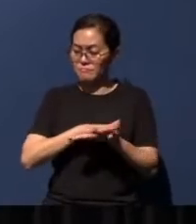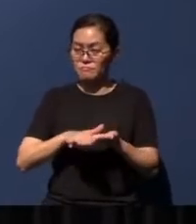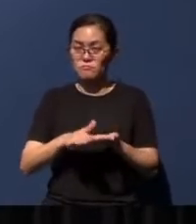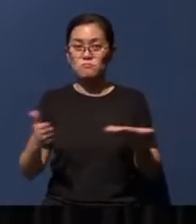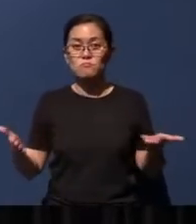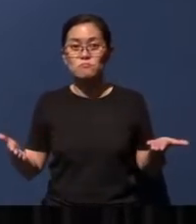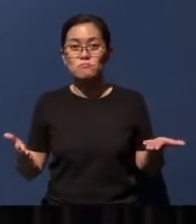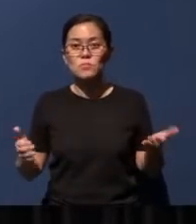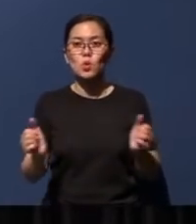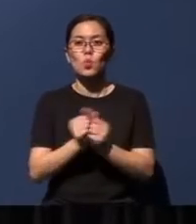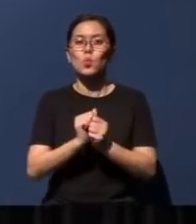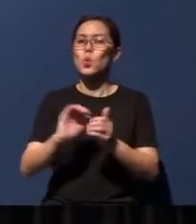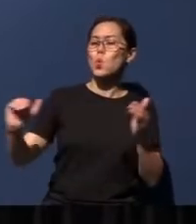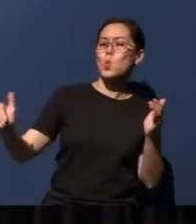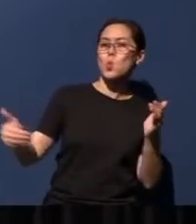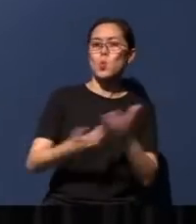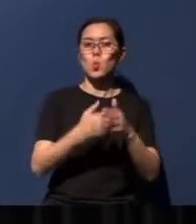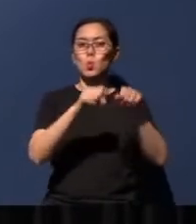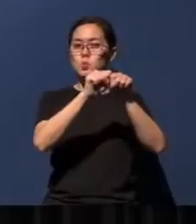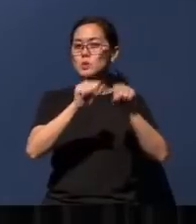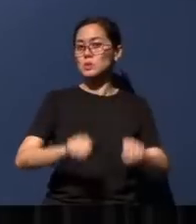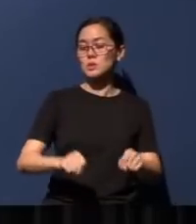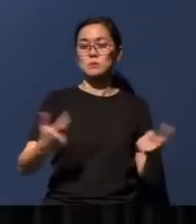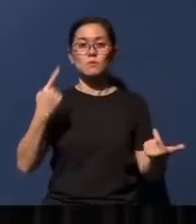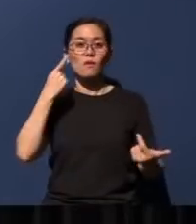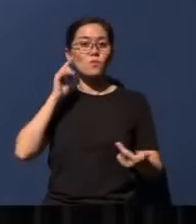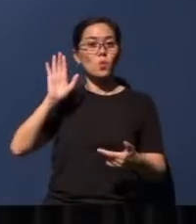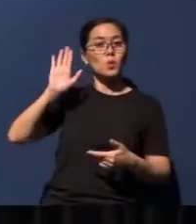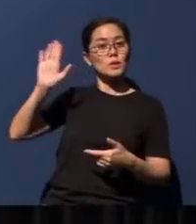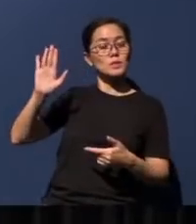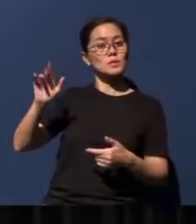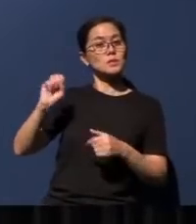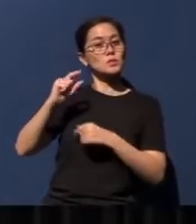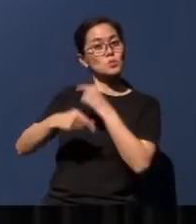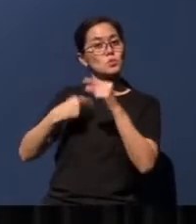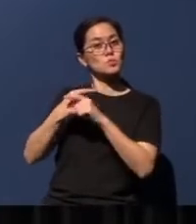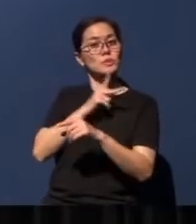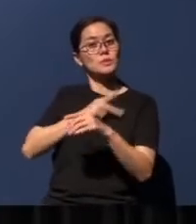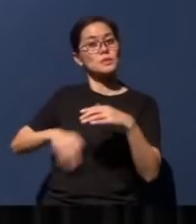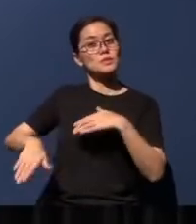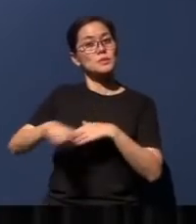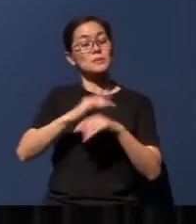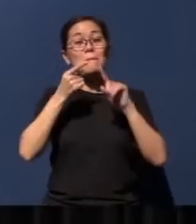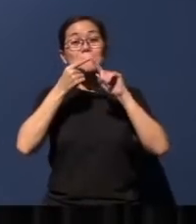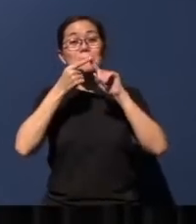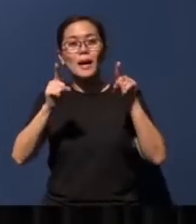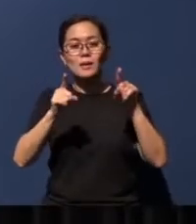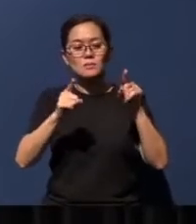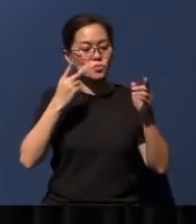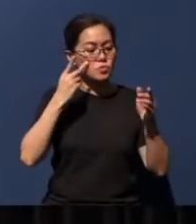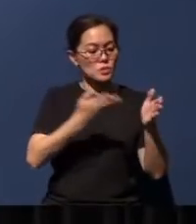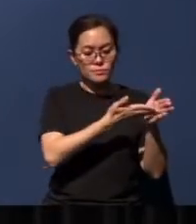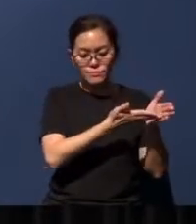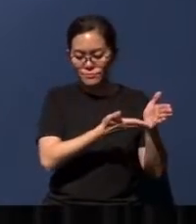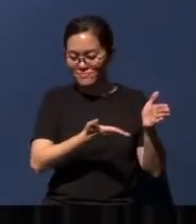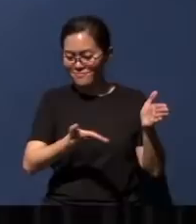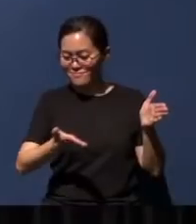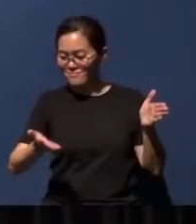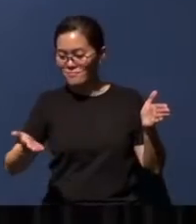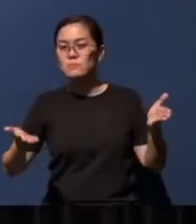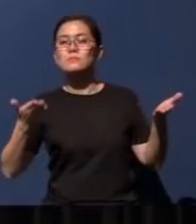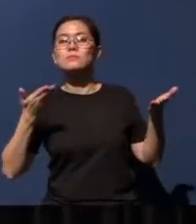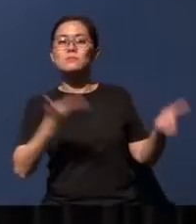entirely new system for His global Kingdom, but the trend is certainly there. You know,